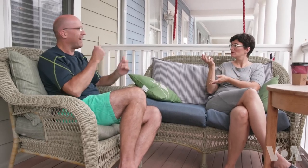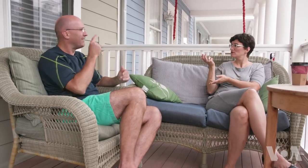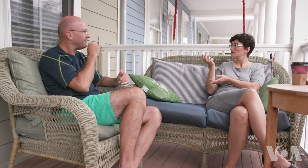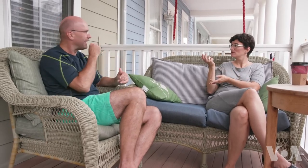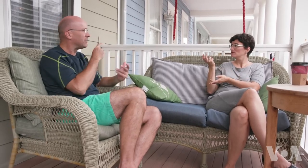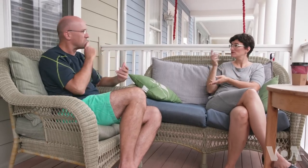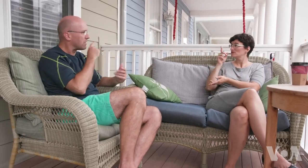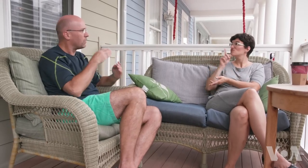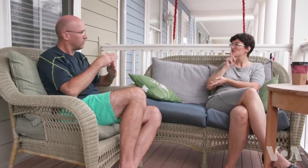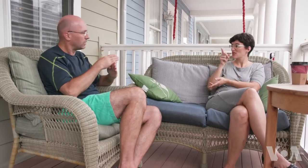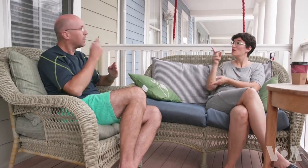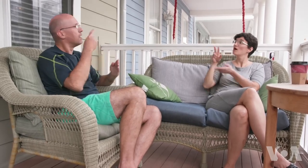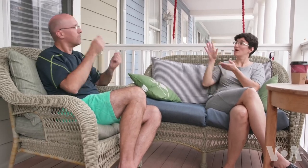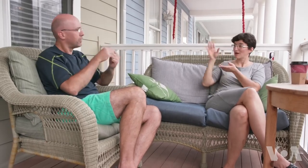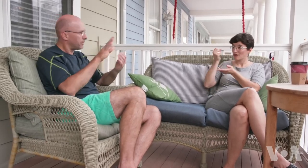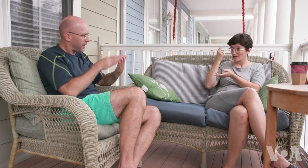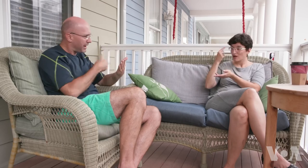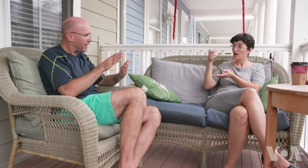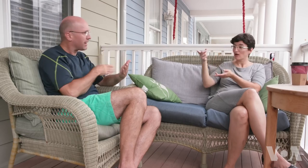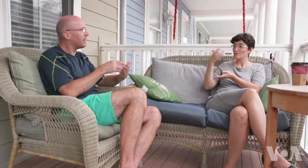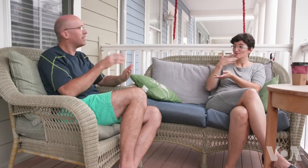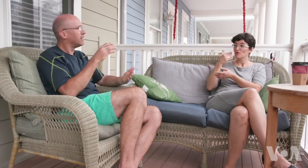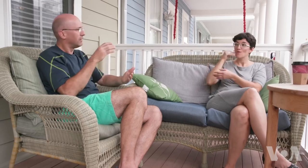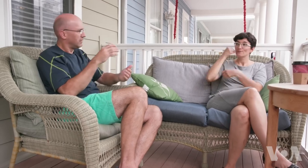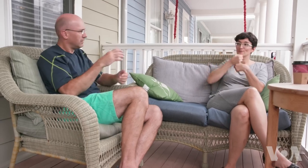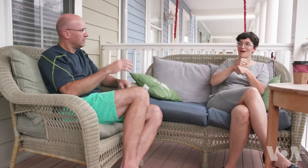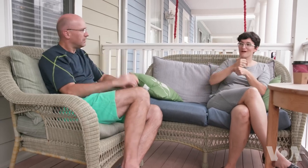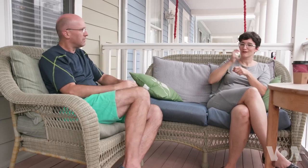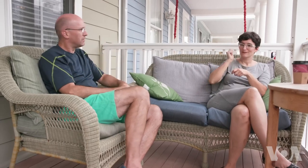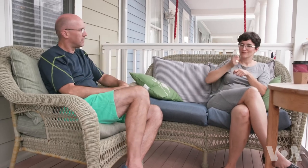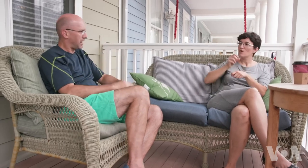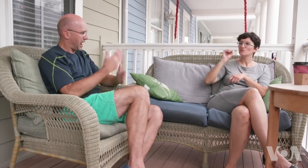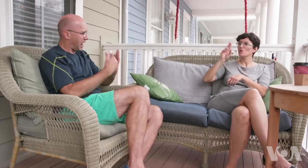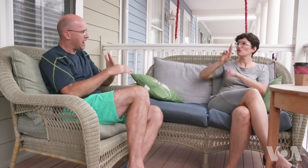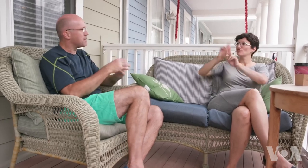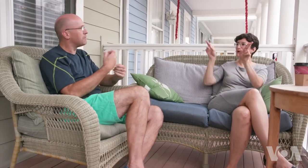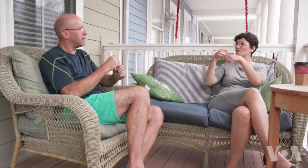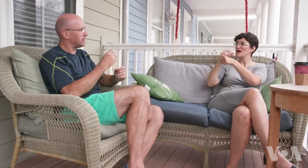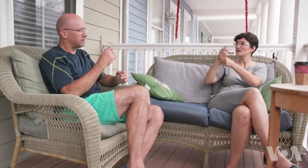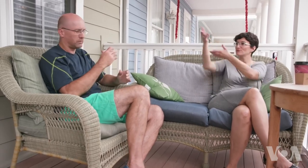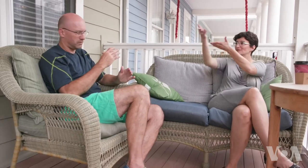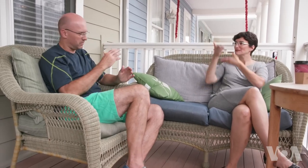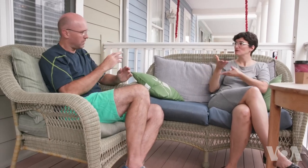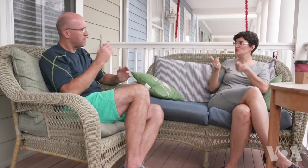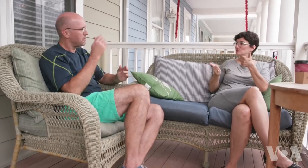Real wood not the one that is artificial. Do you want pre-made type of shelving or have someone to make new shelves?